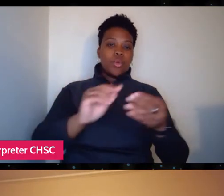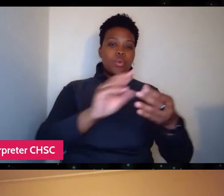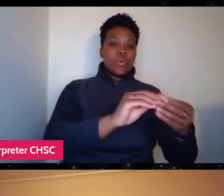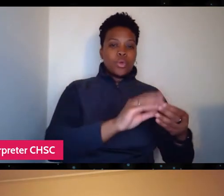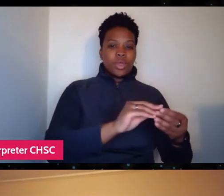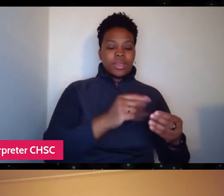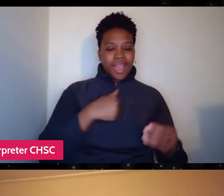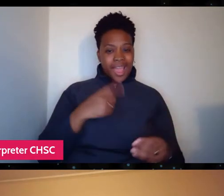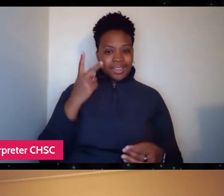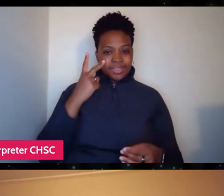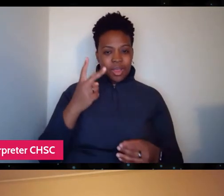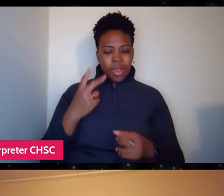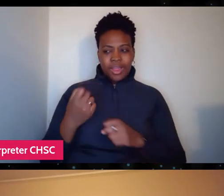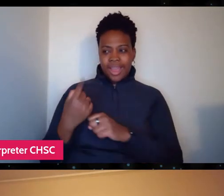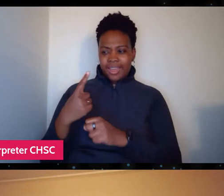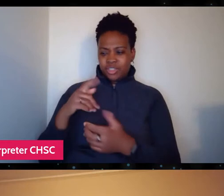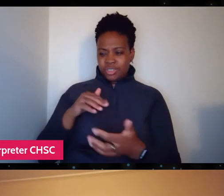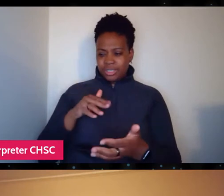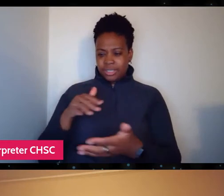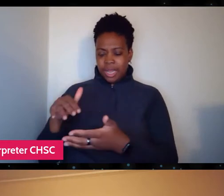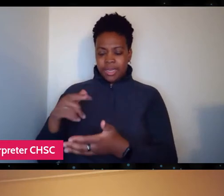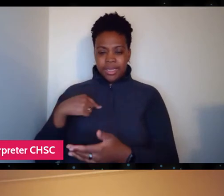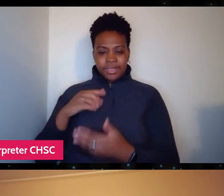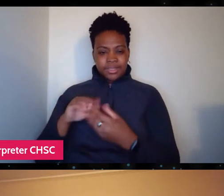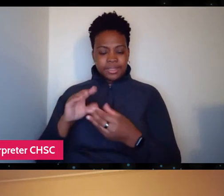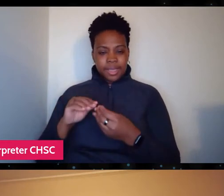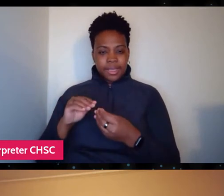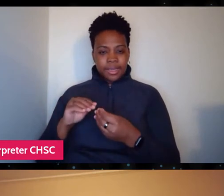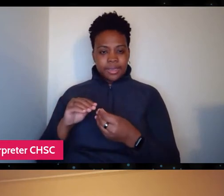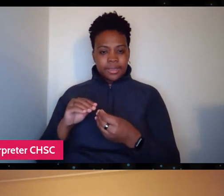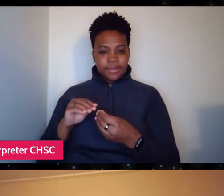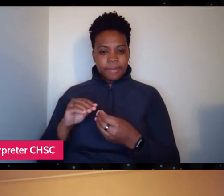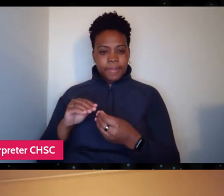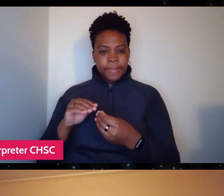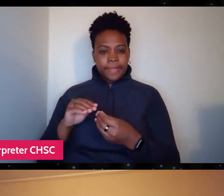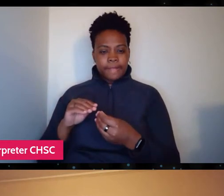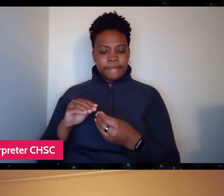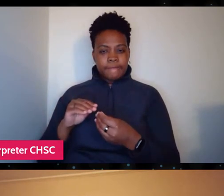a study that says it is the desire for change